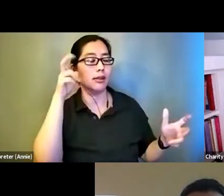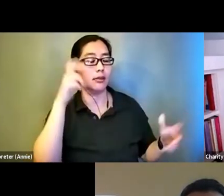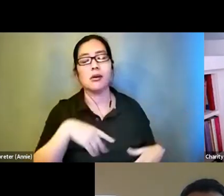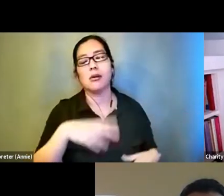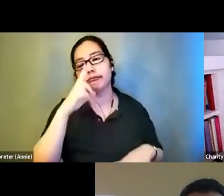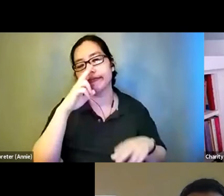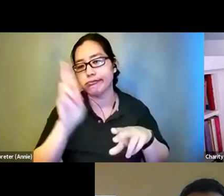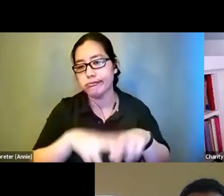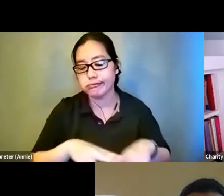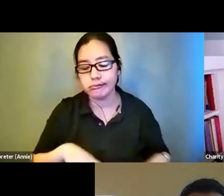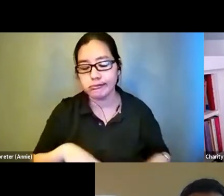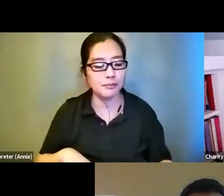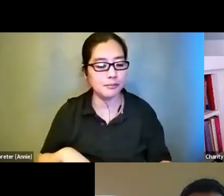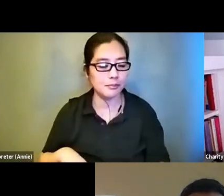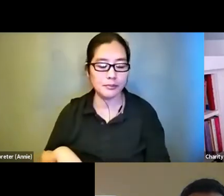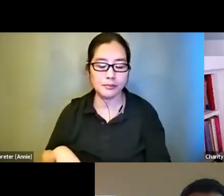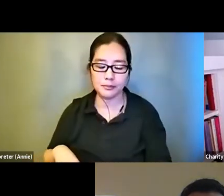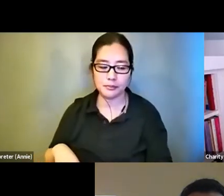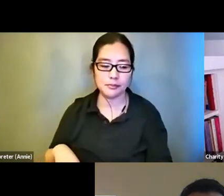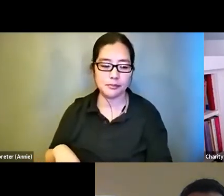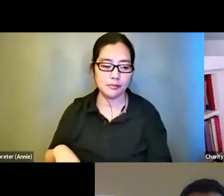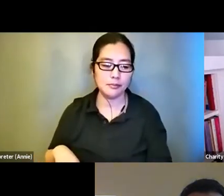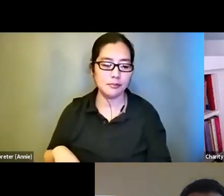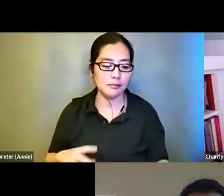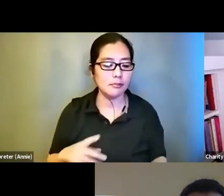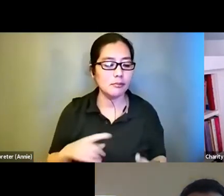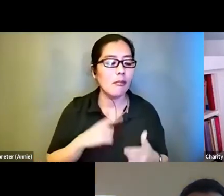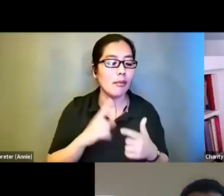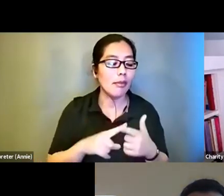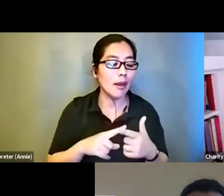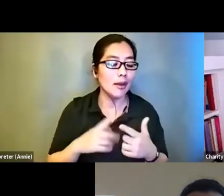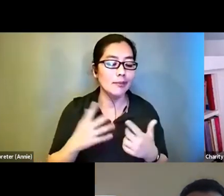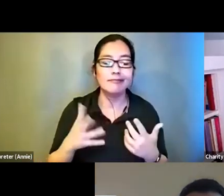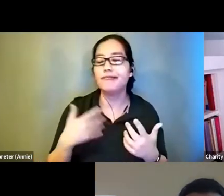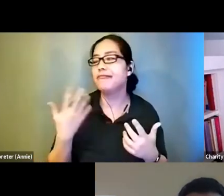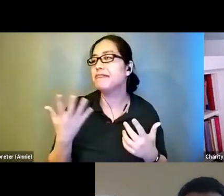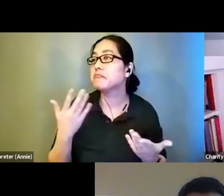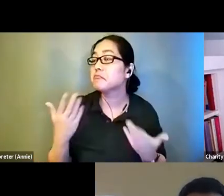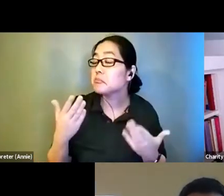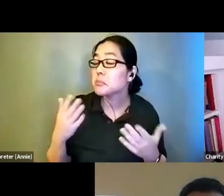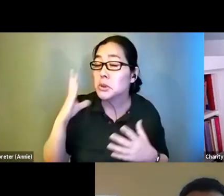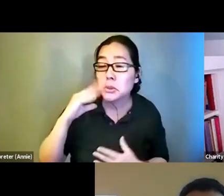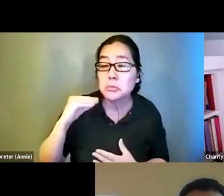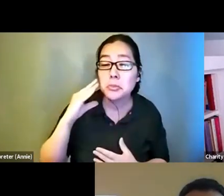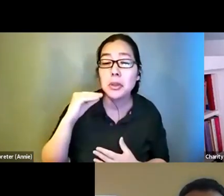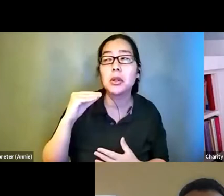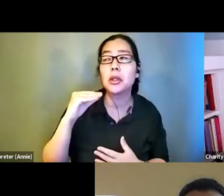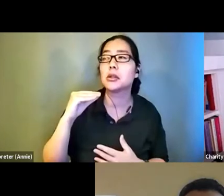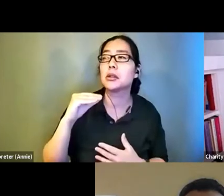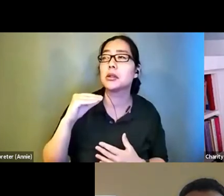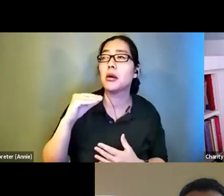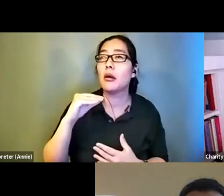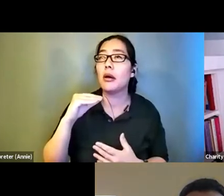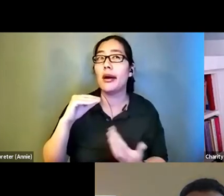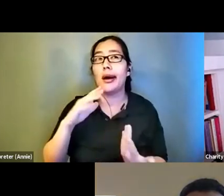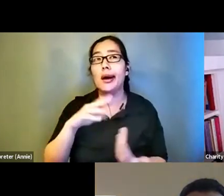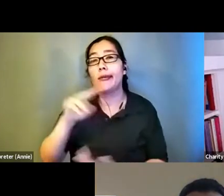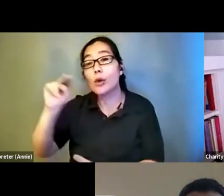Then you might experience goes onto Netflix and when they started audio